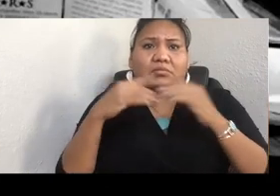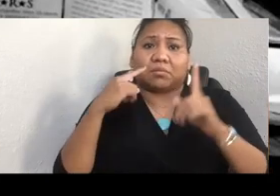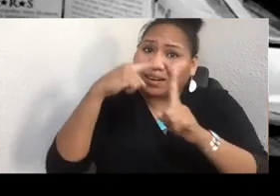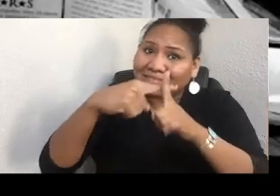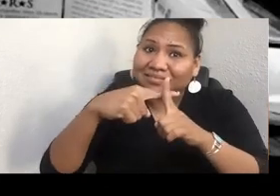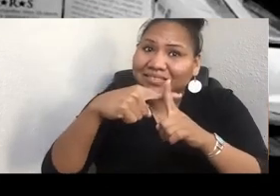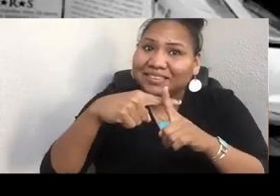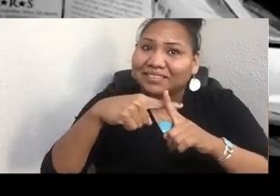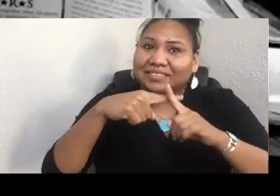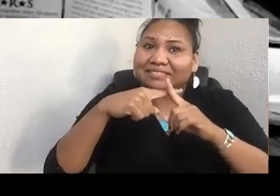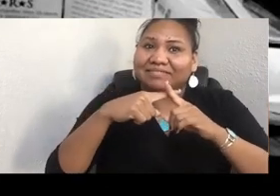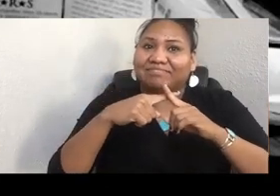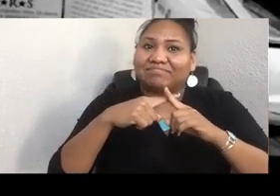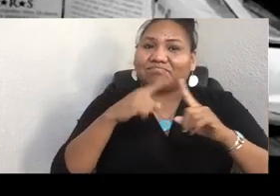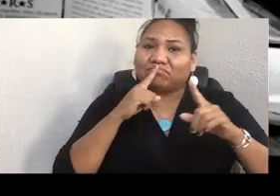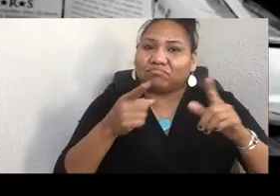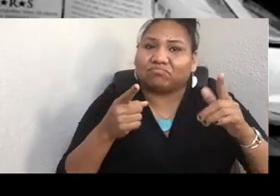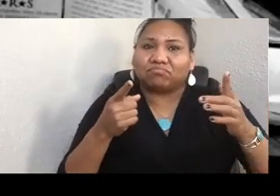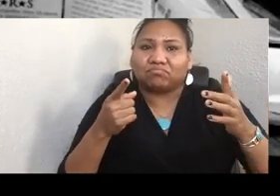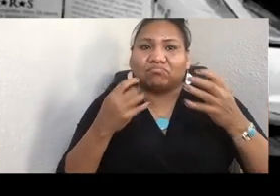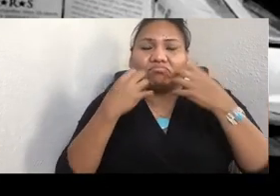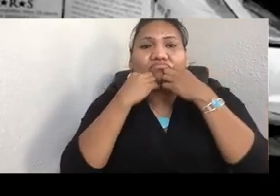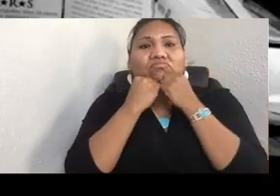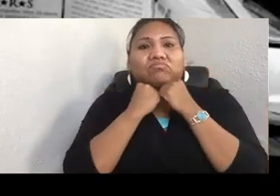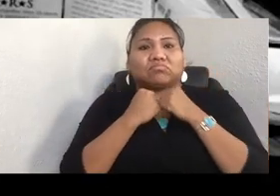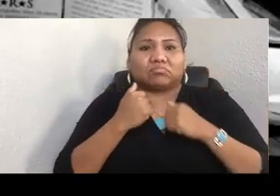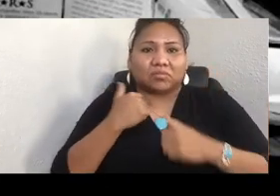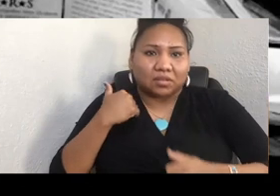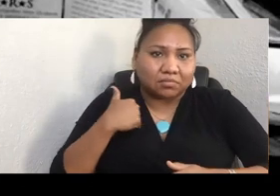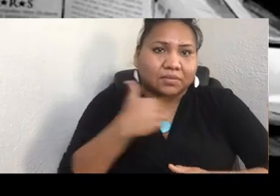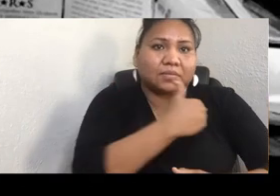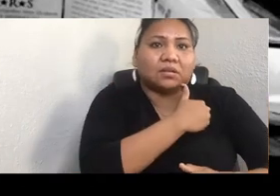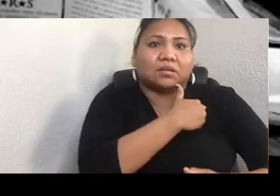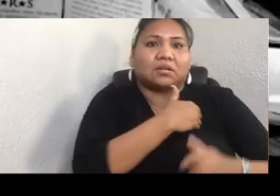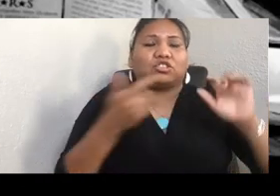but also to evolve in a variety of different and very interesting and creative ways."